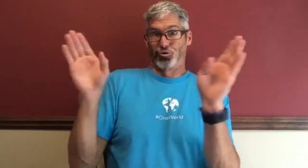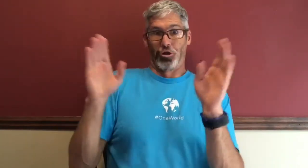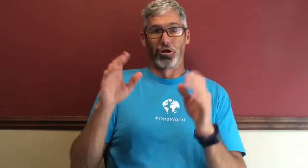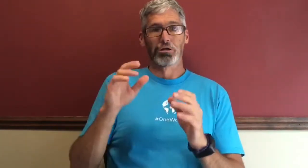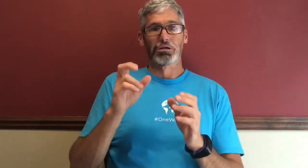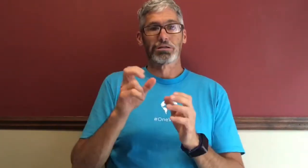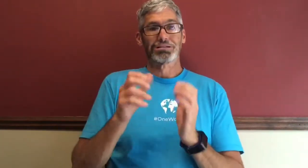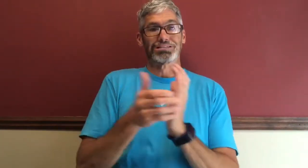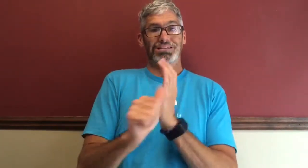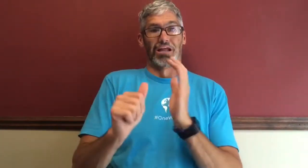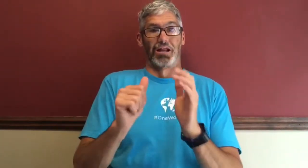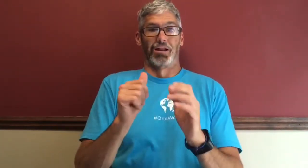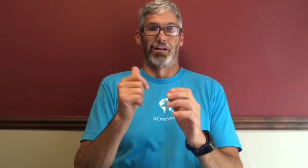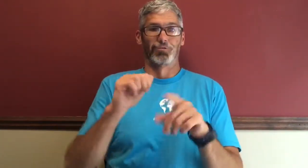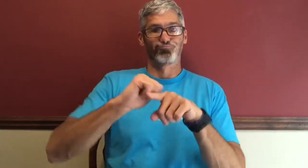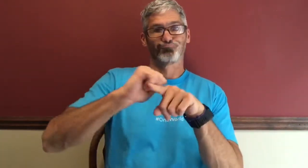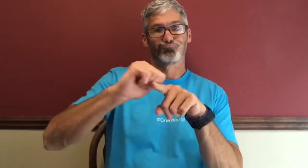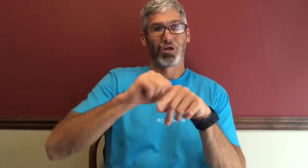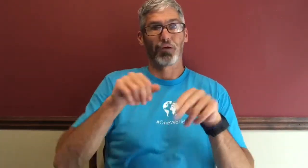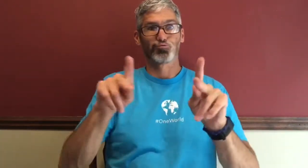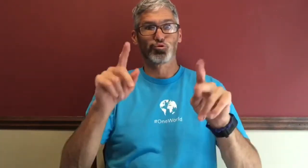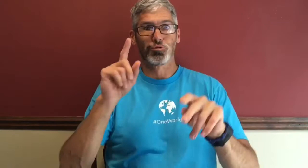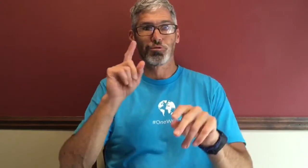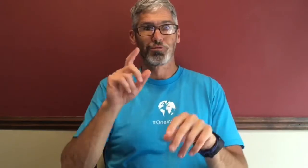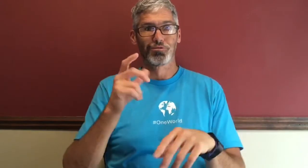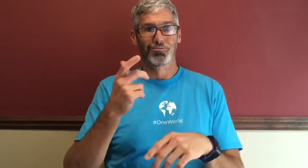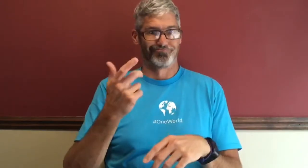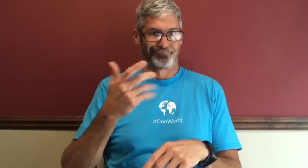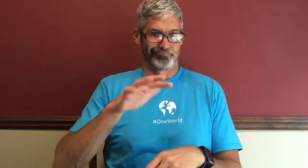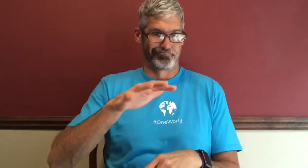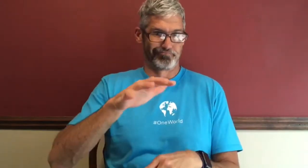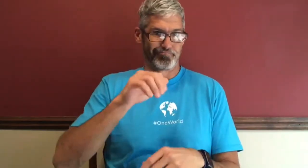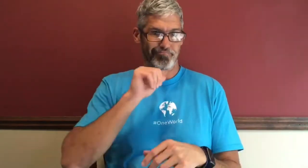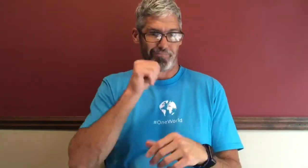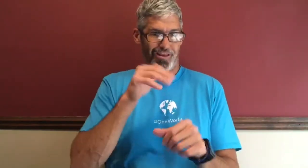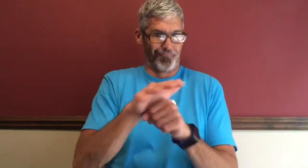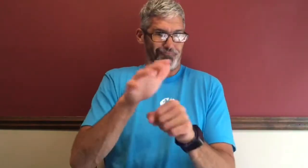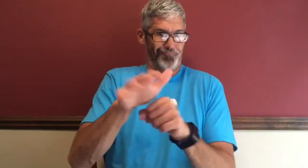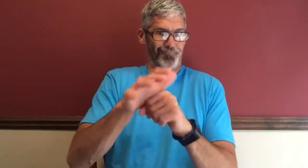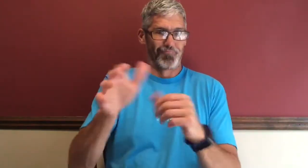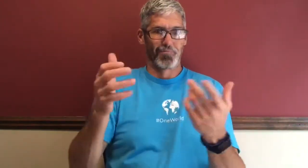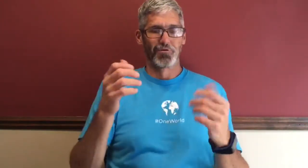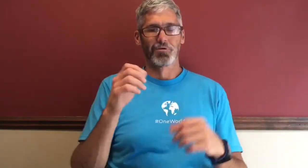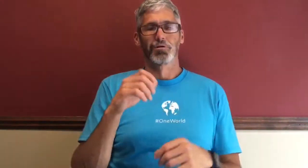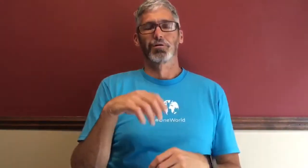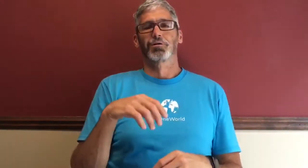lousy education and general skills and training opportunities just don't exist.